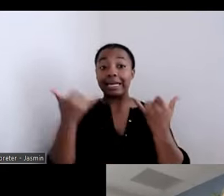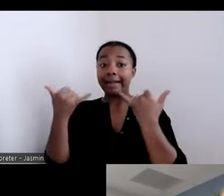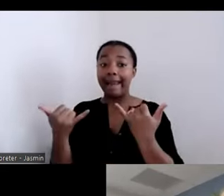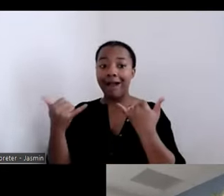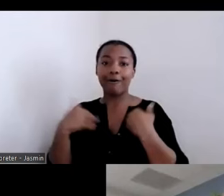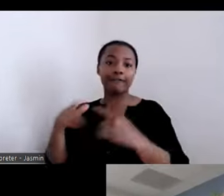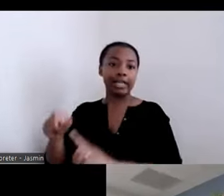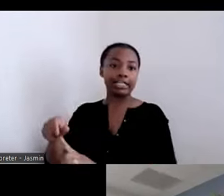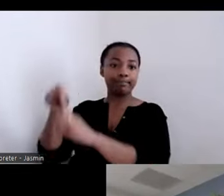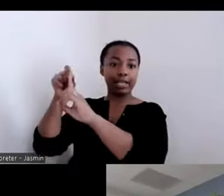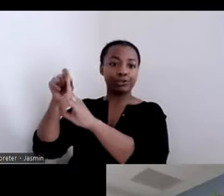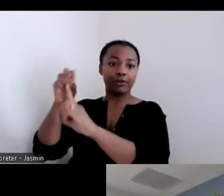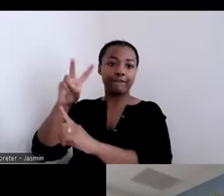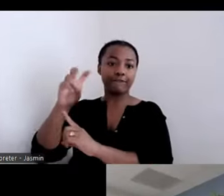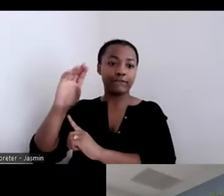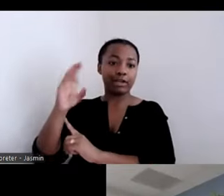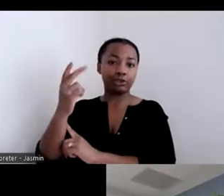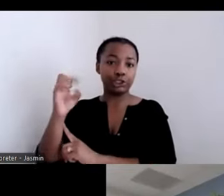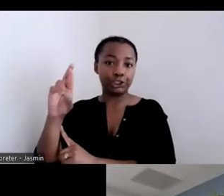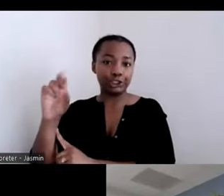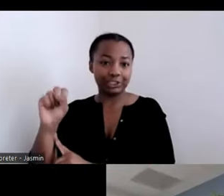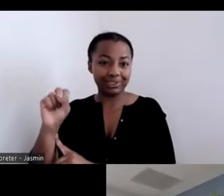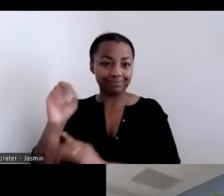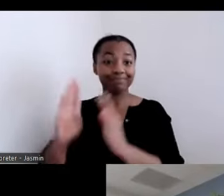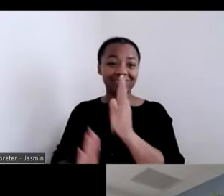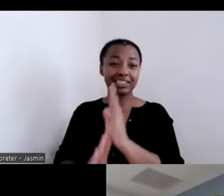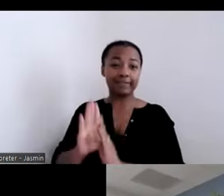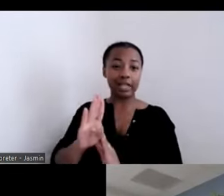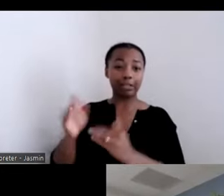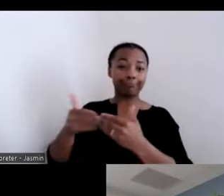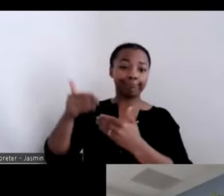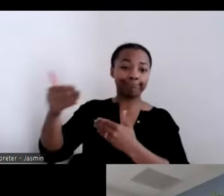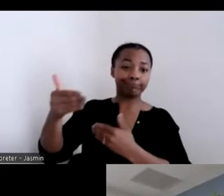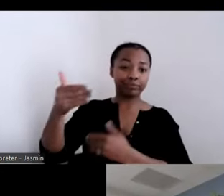years. With the importance of the housing authorities, adopting an Olmstead